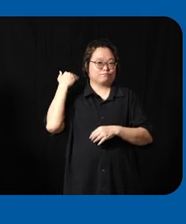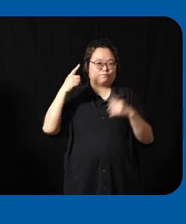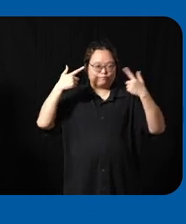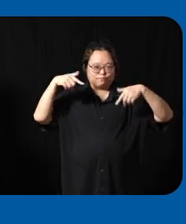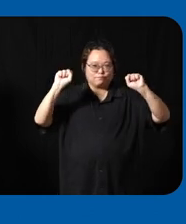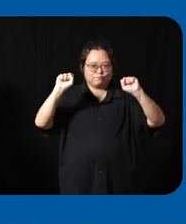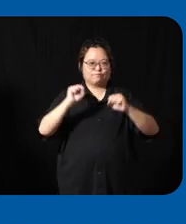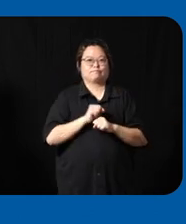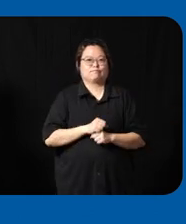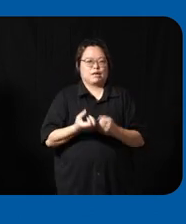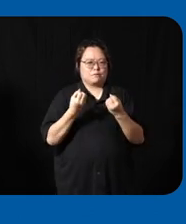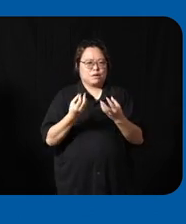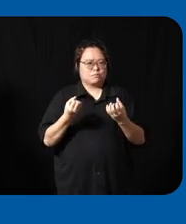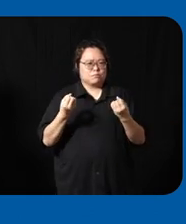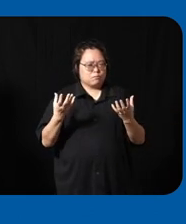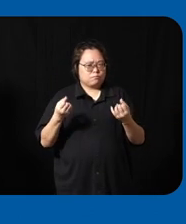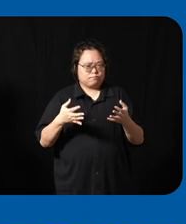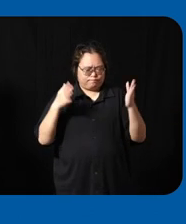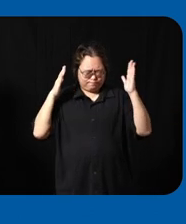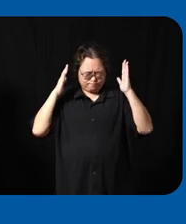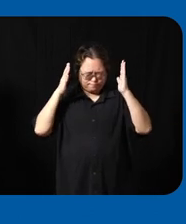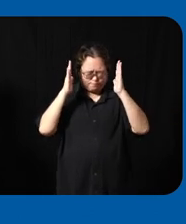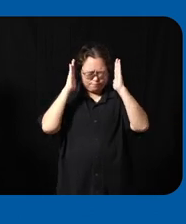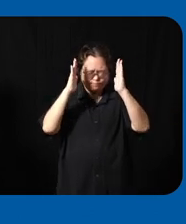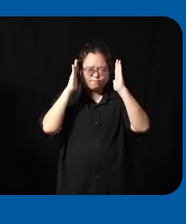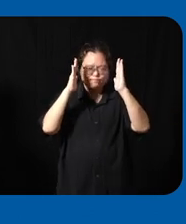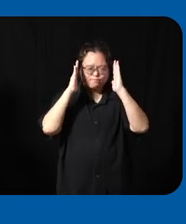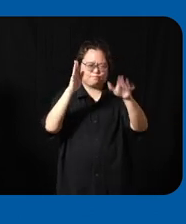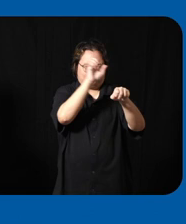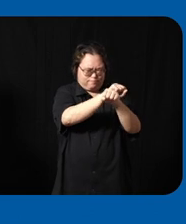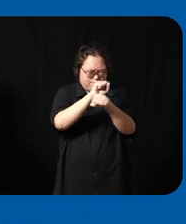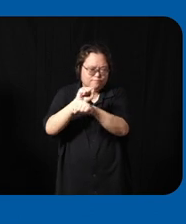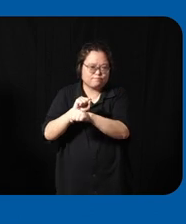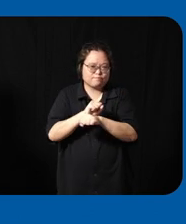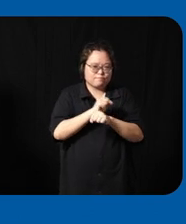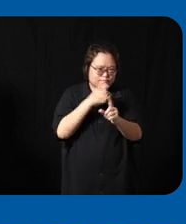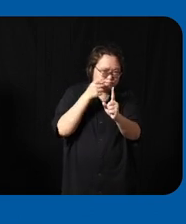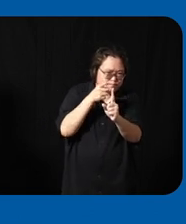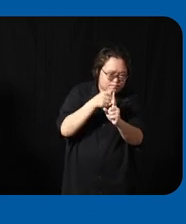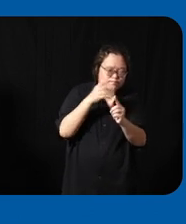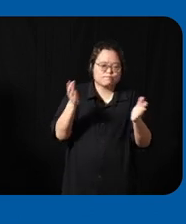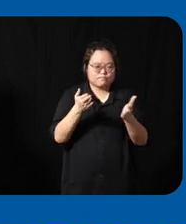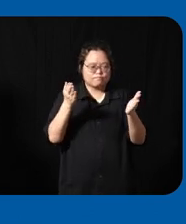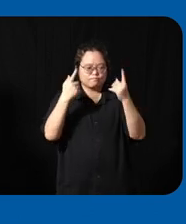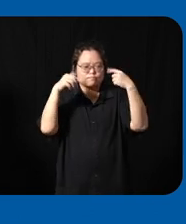behind uh achieving that uh there are also some bold commitments we have made in the space of uh